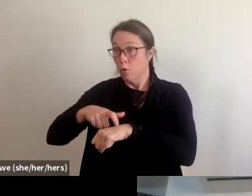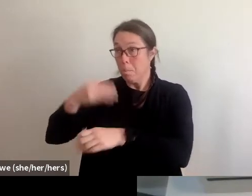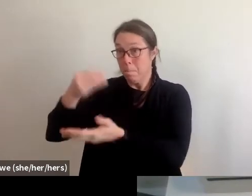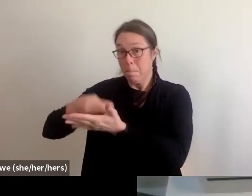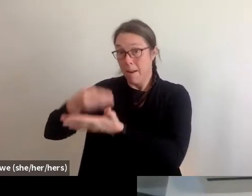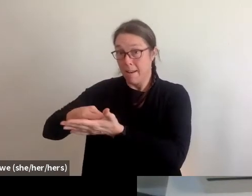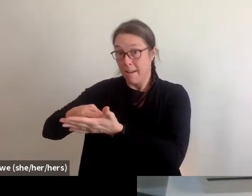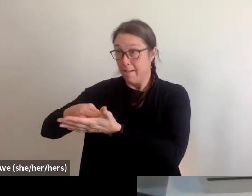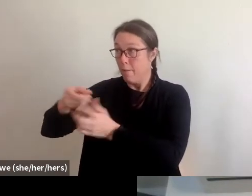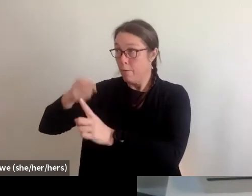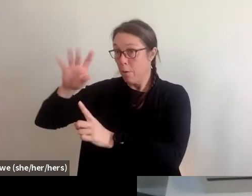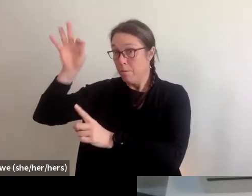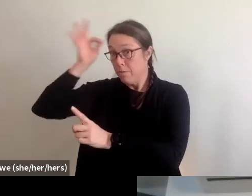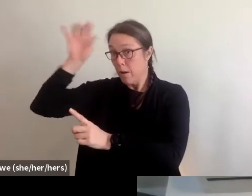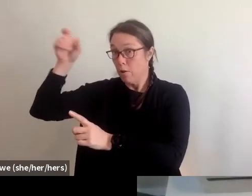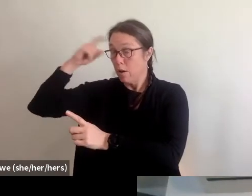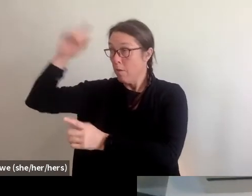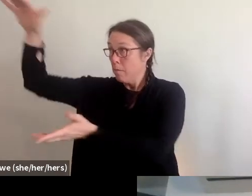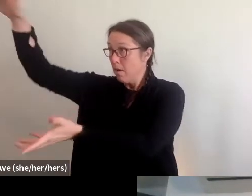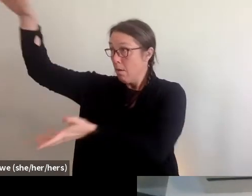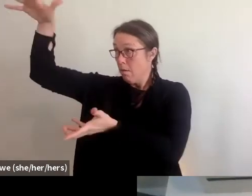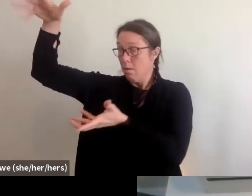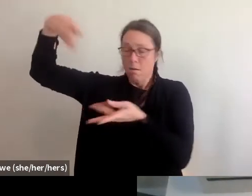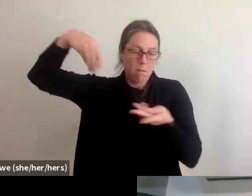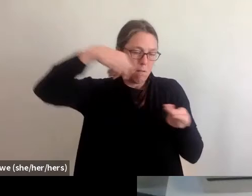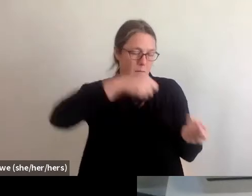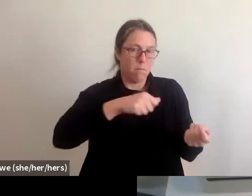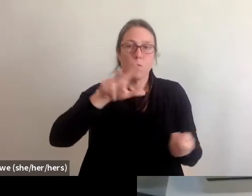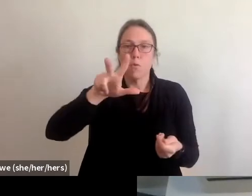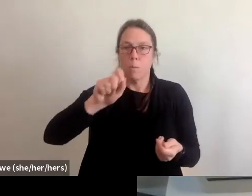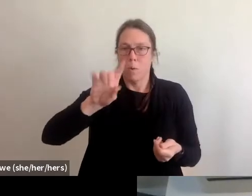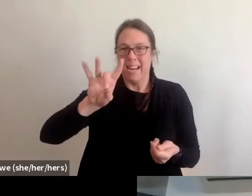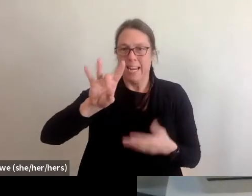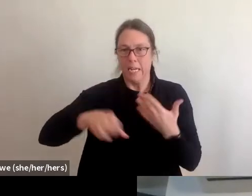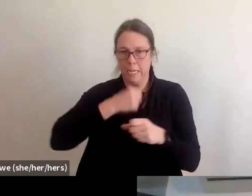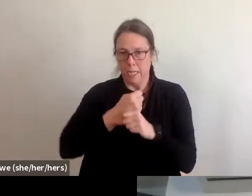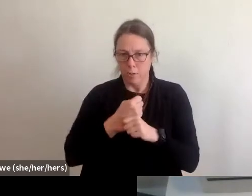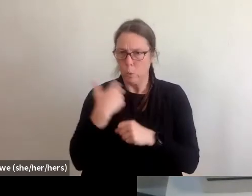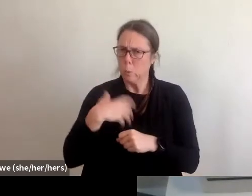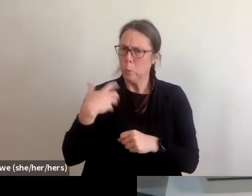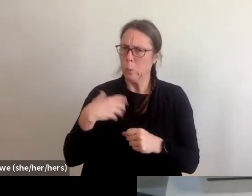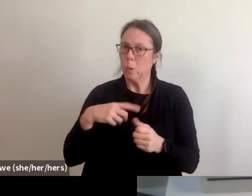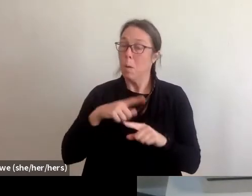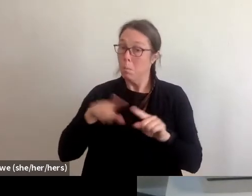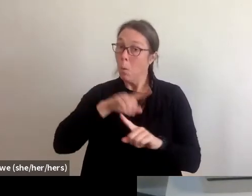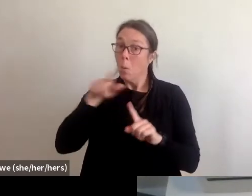So that kind of gives you an idea of that. But when the money does finally reach disaster survivors,